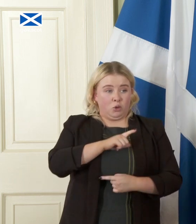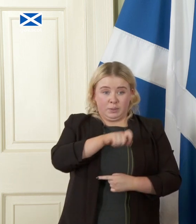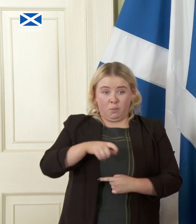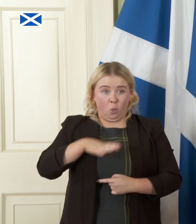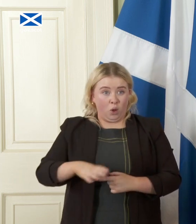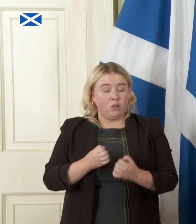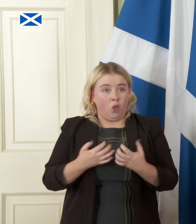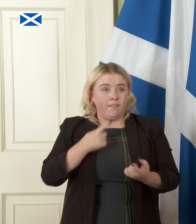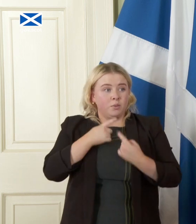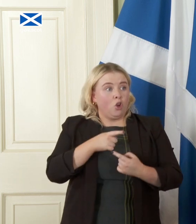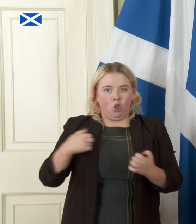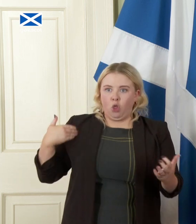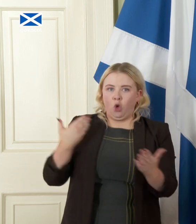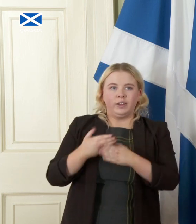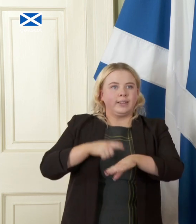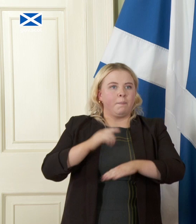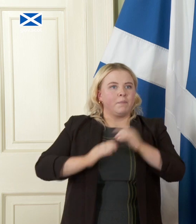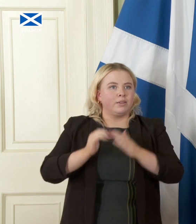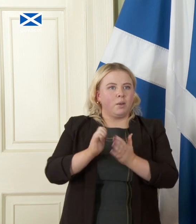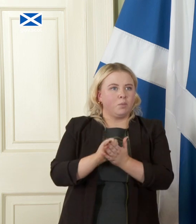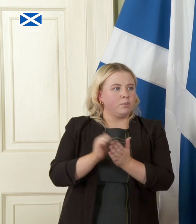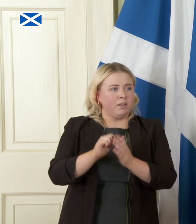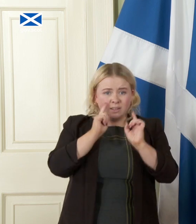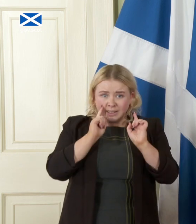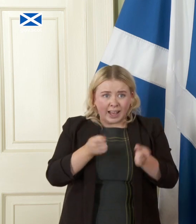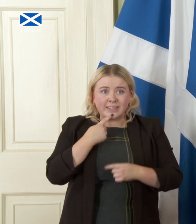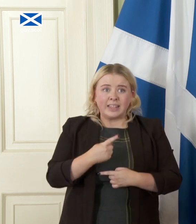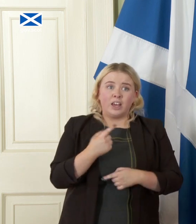building up to this publication and you still can't say are we talking two years five years